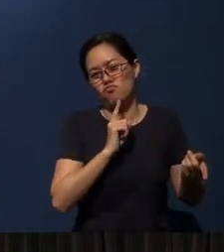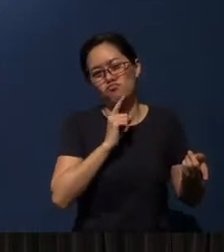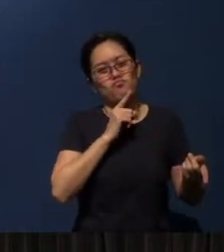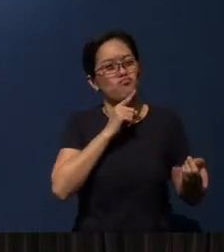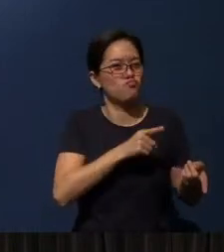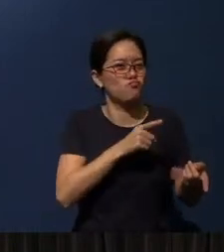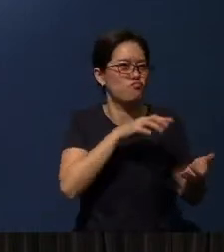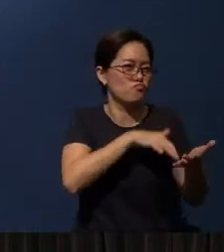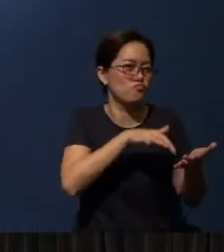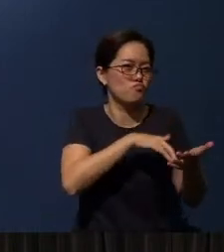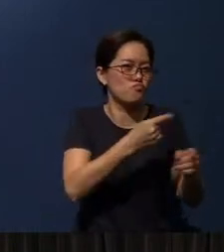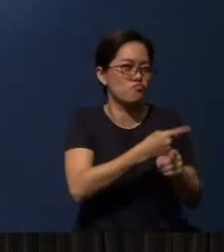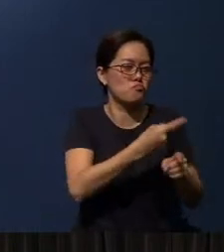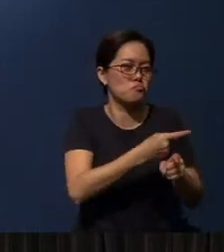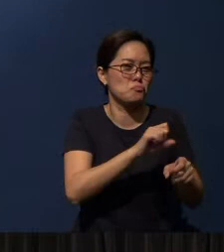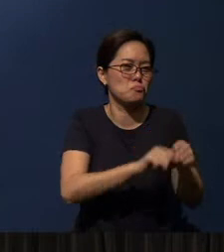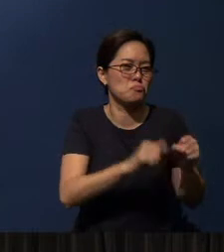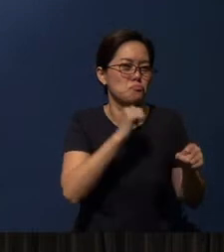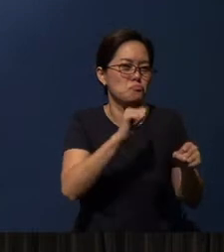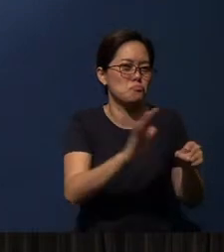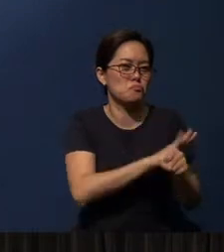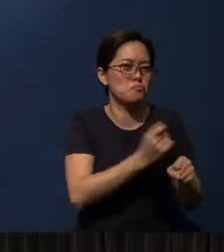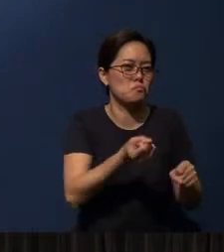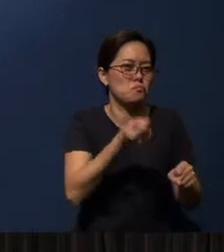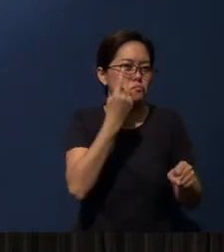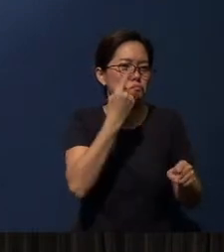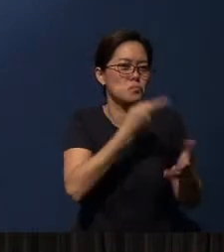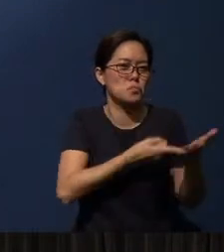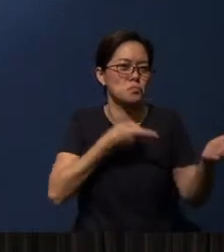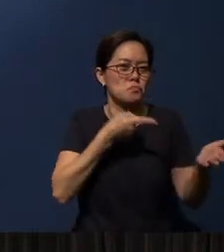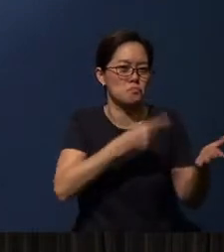and therefore may not really fully appreciate what faith is really about.